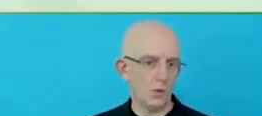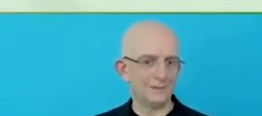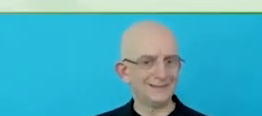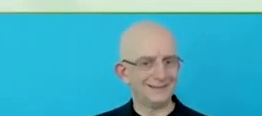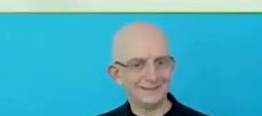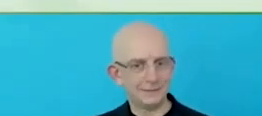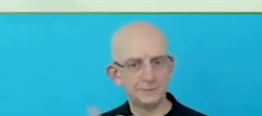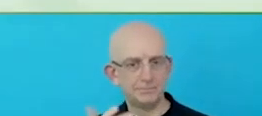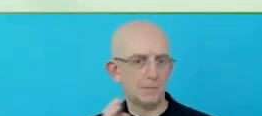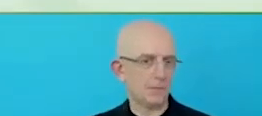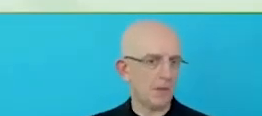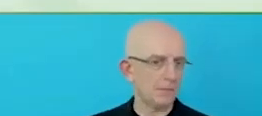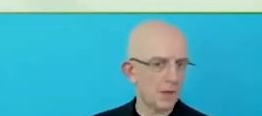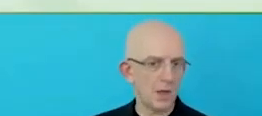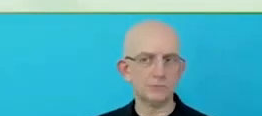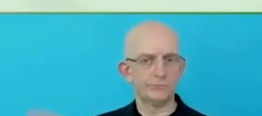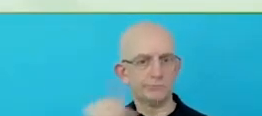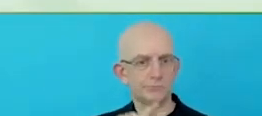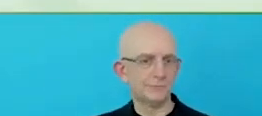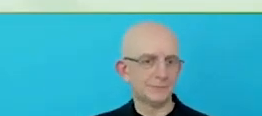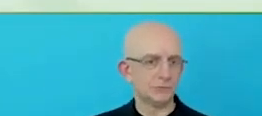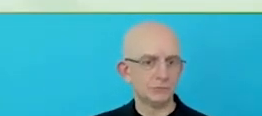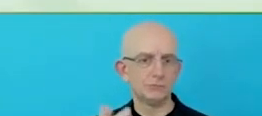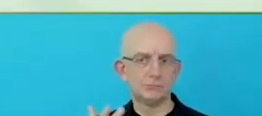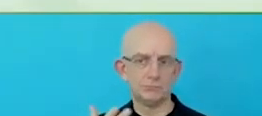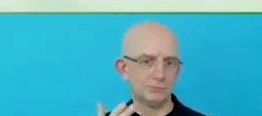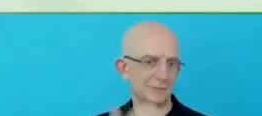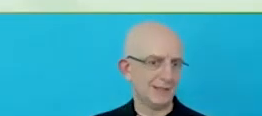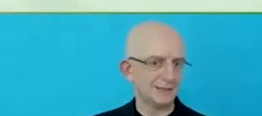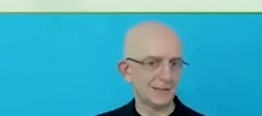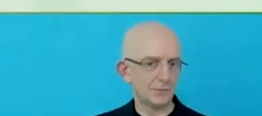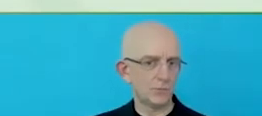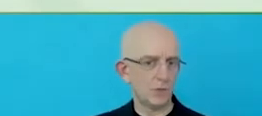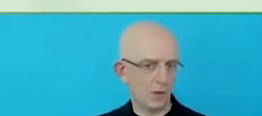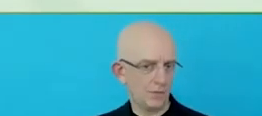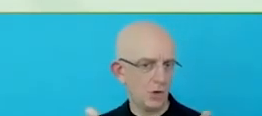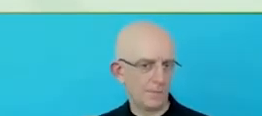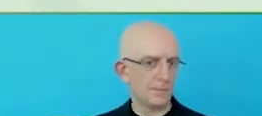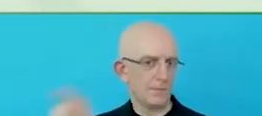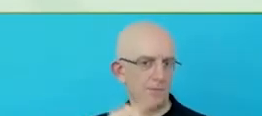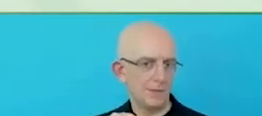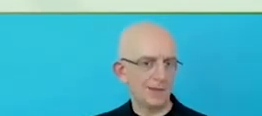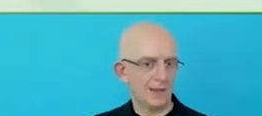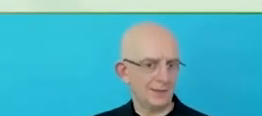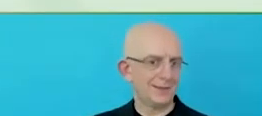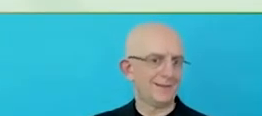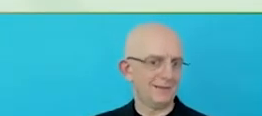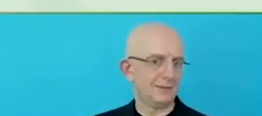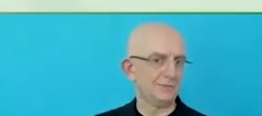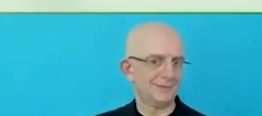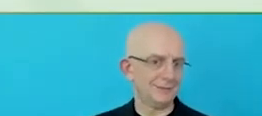Last but not least as our communities. Simple as this, showing up to events like these, where we have